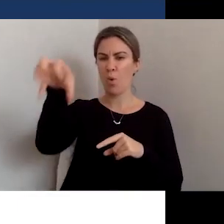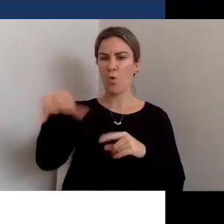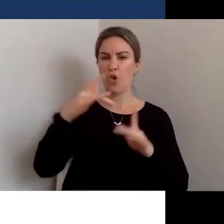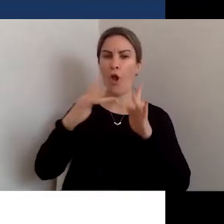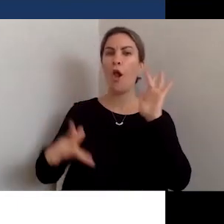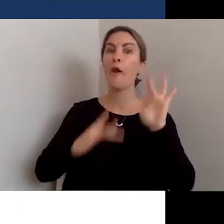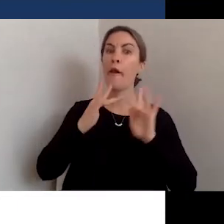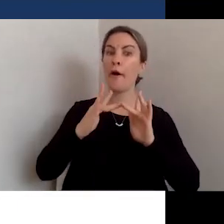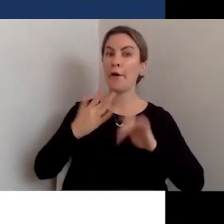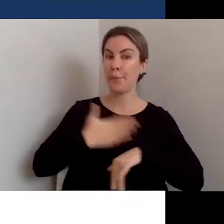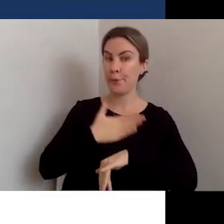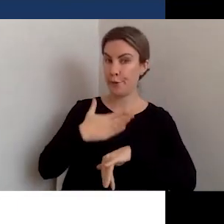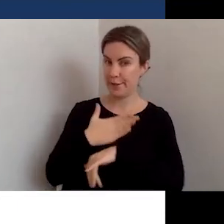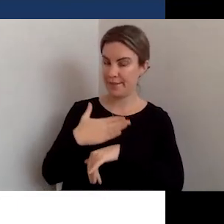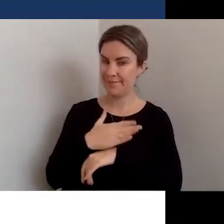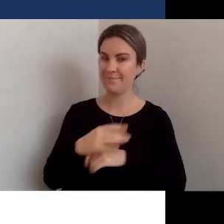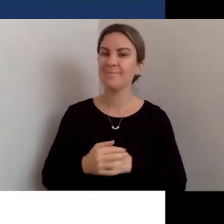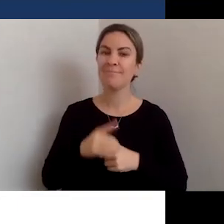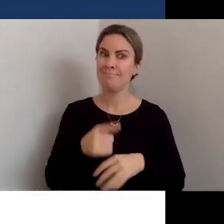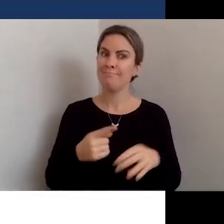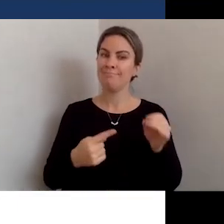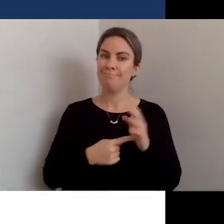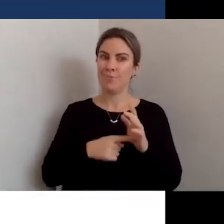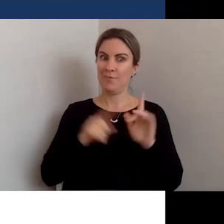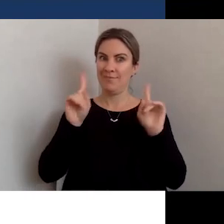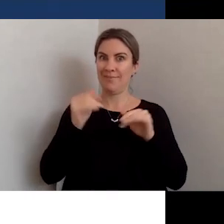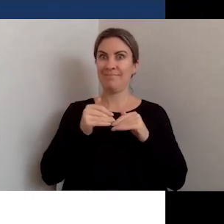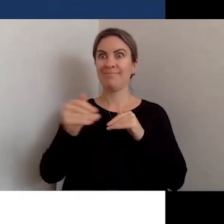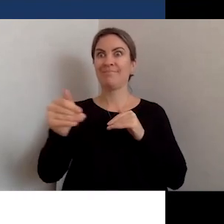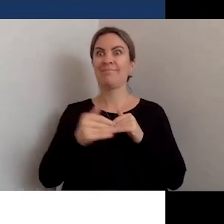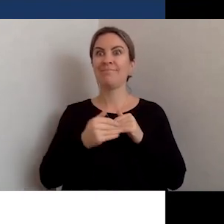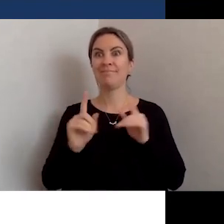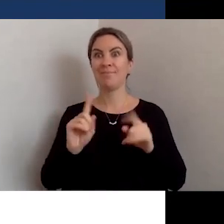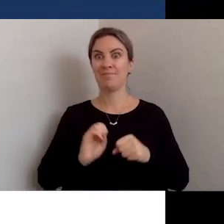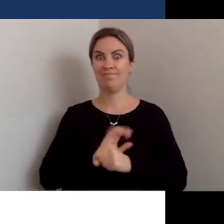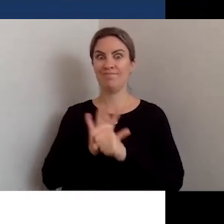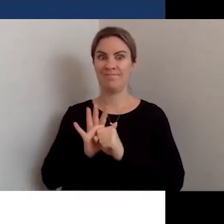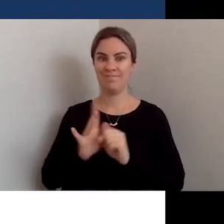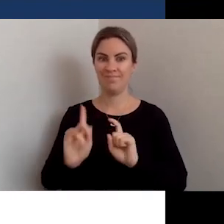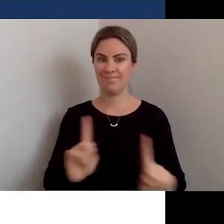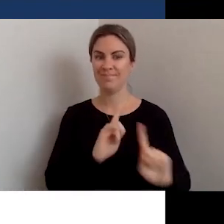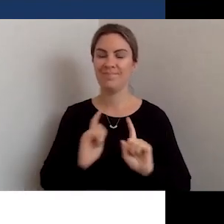prescient given recent COVID outbreaks.